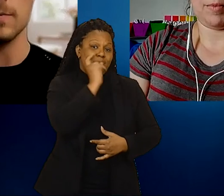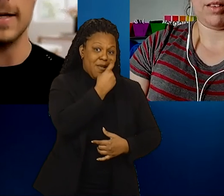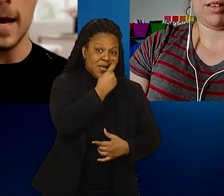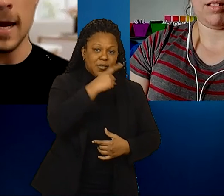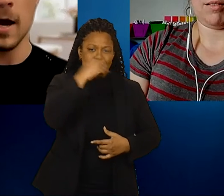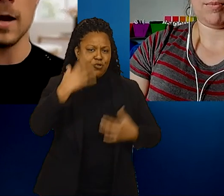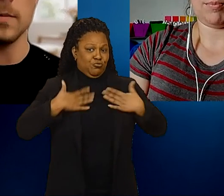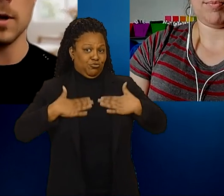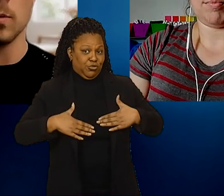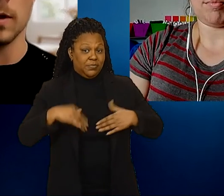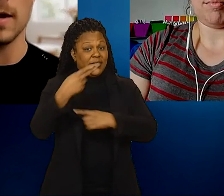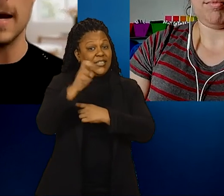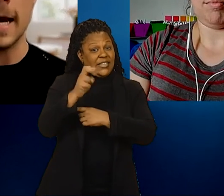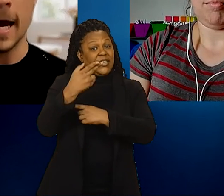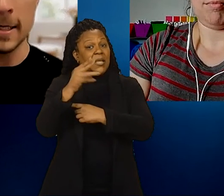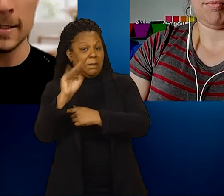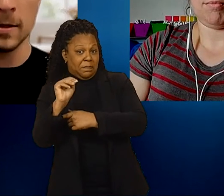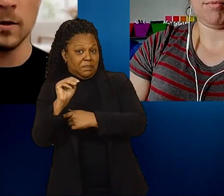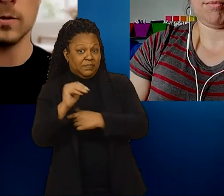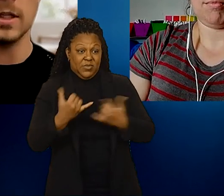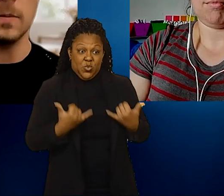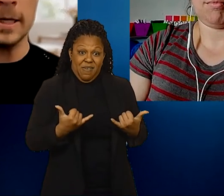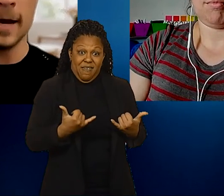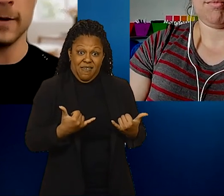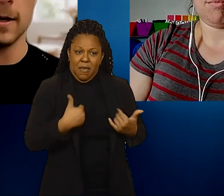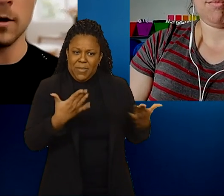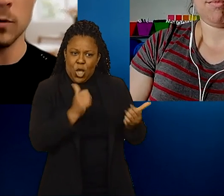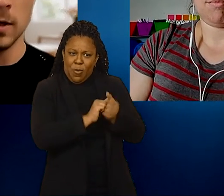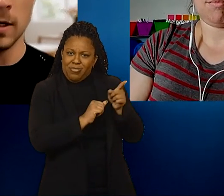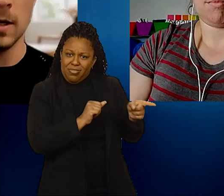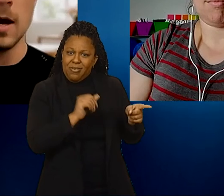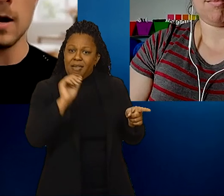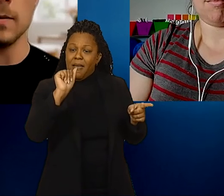Today, I am here with Amanda Adkins the disability advocate in our community.